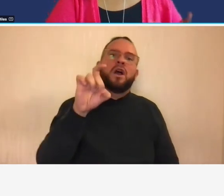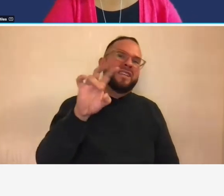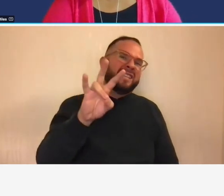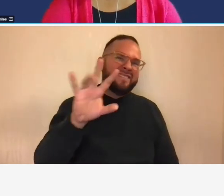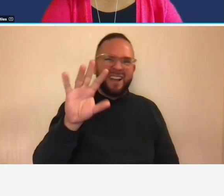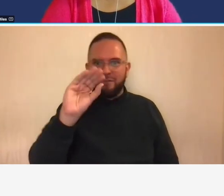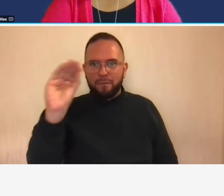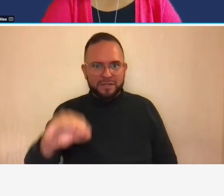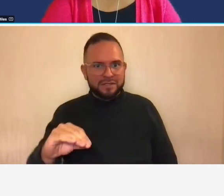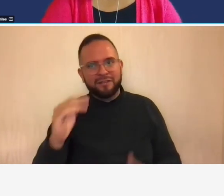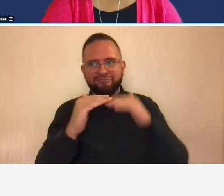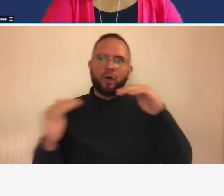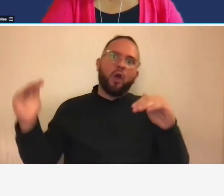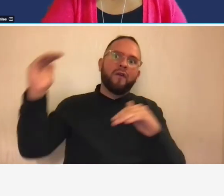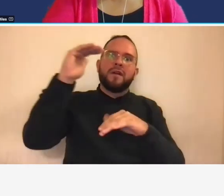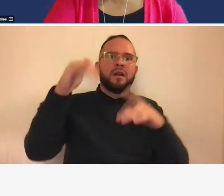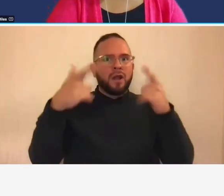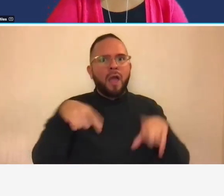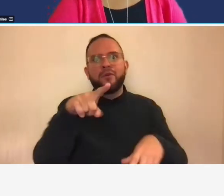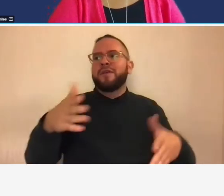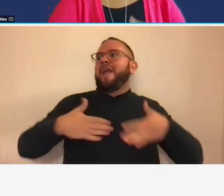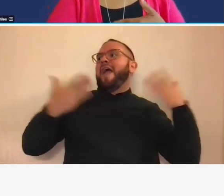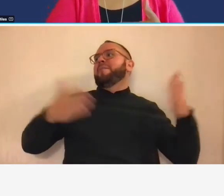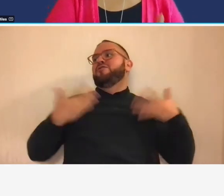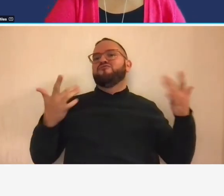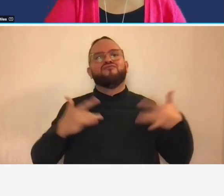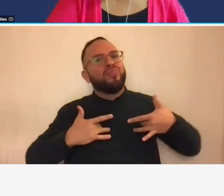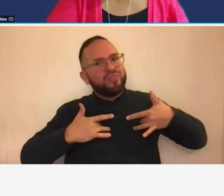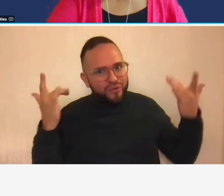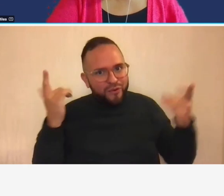you would never you would you would be happy with that so you could never get off the safe